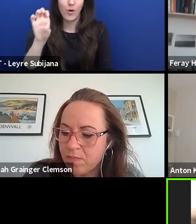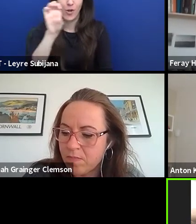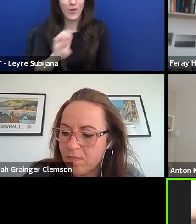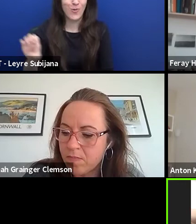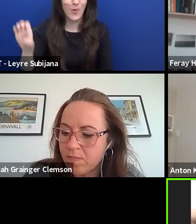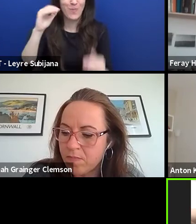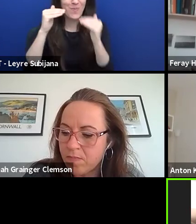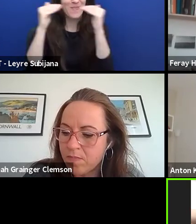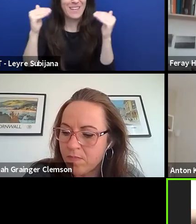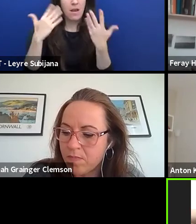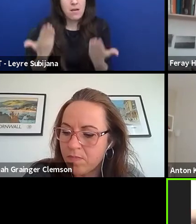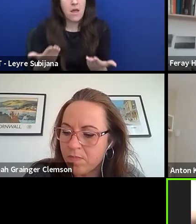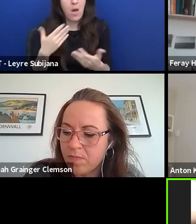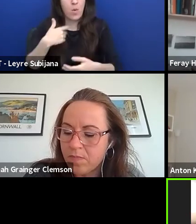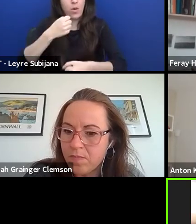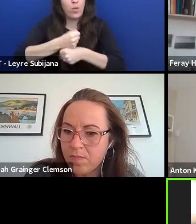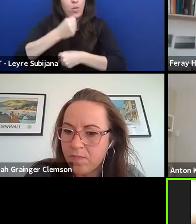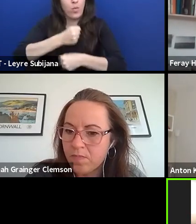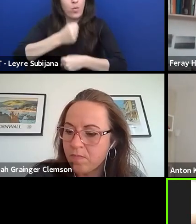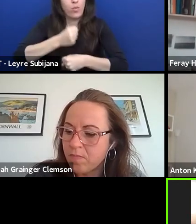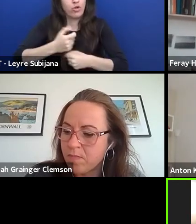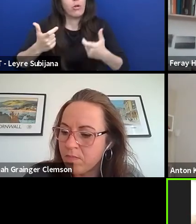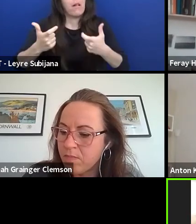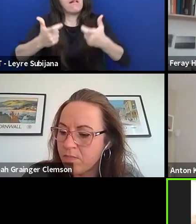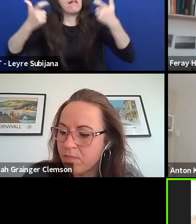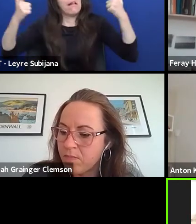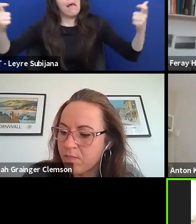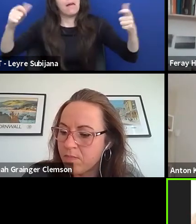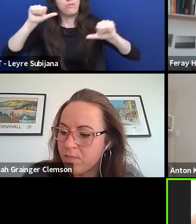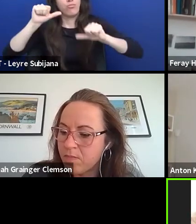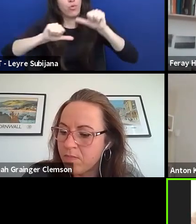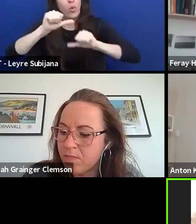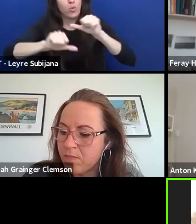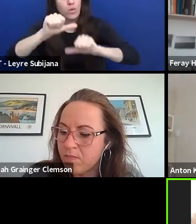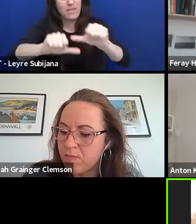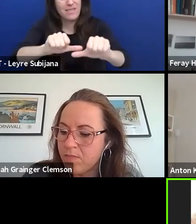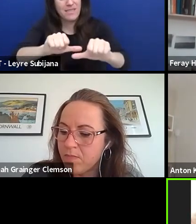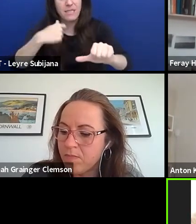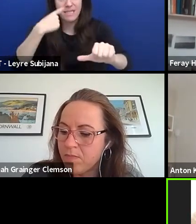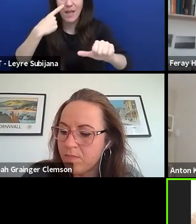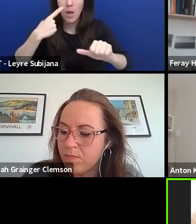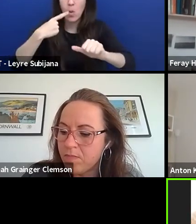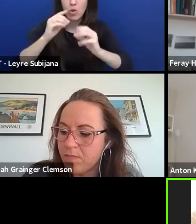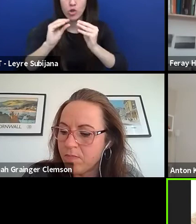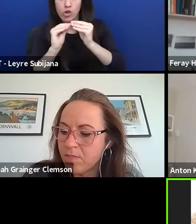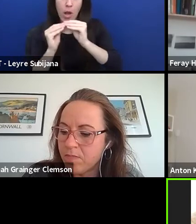on a new, larger scale cooperation process that we are shaping currently.